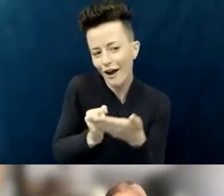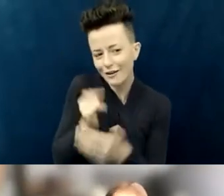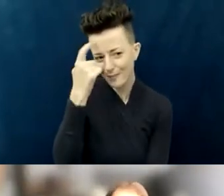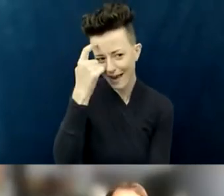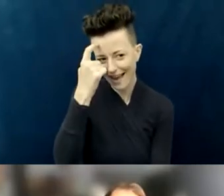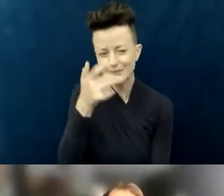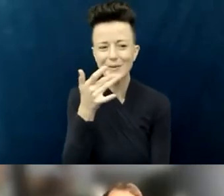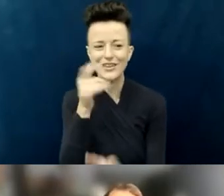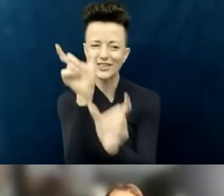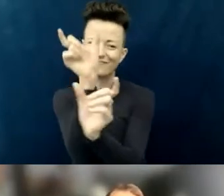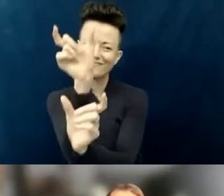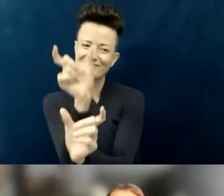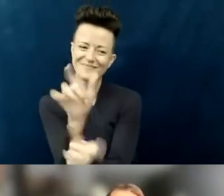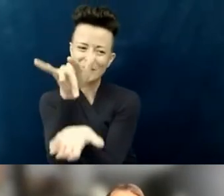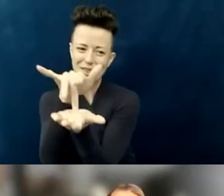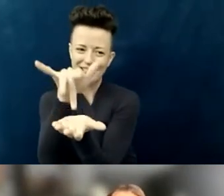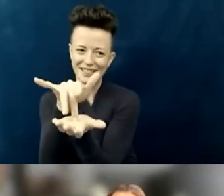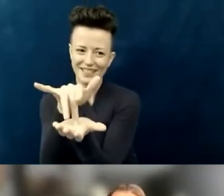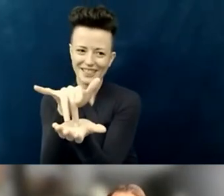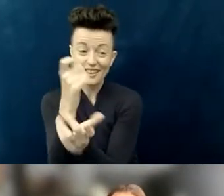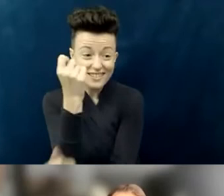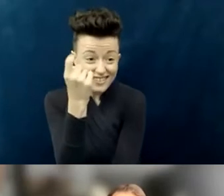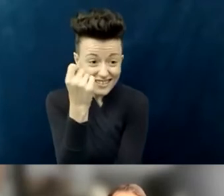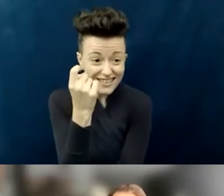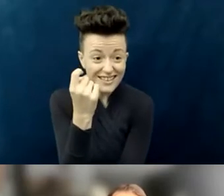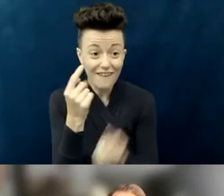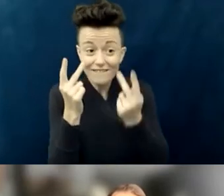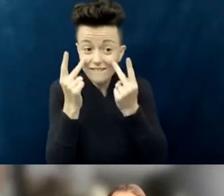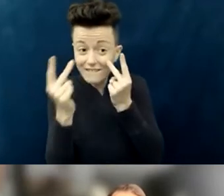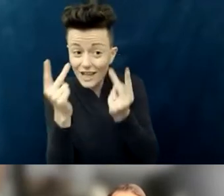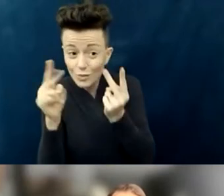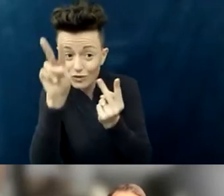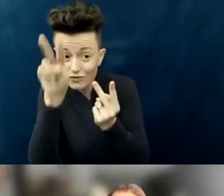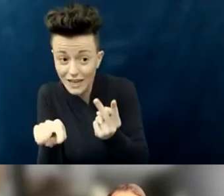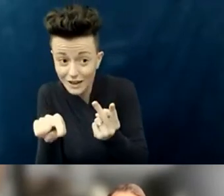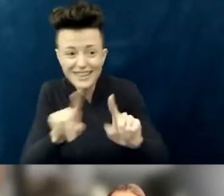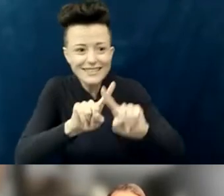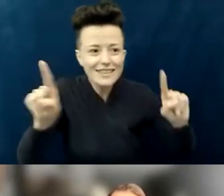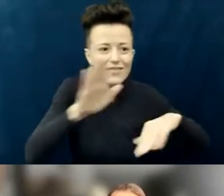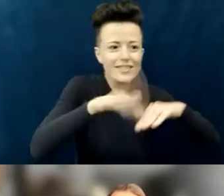because I think that makes a difference for people who are reading visually, not to have everything look the same on the page.